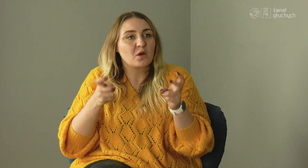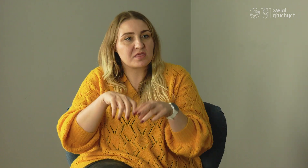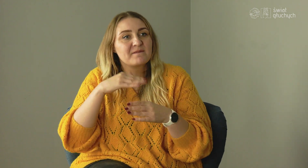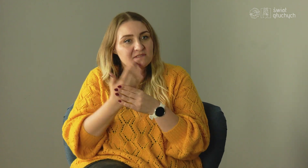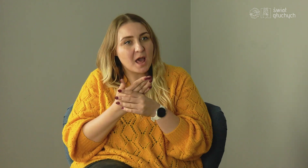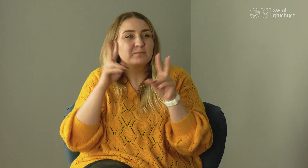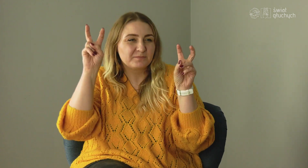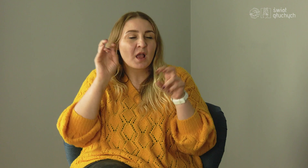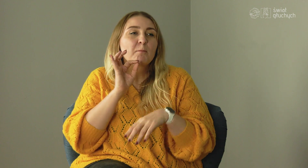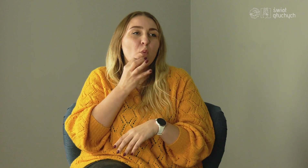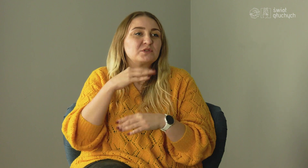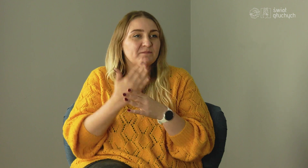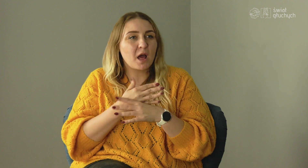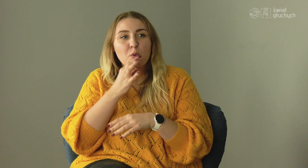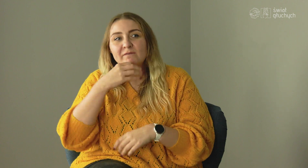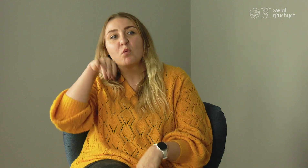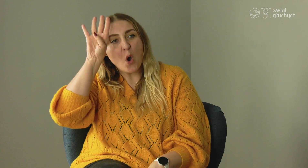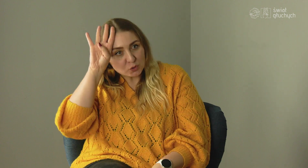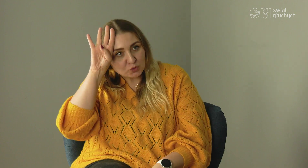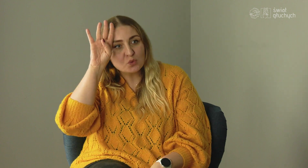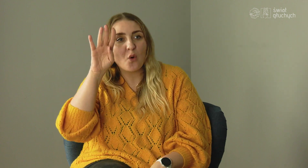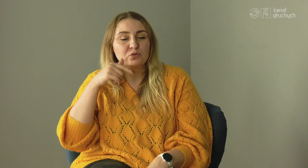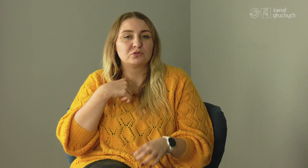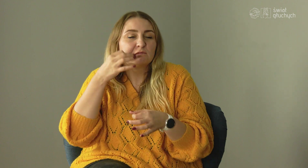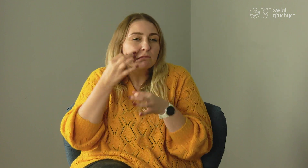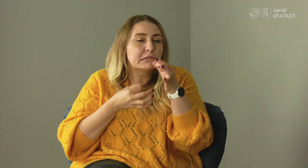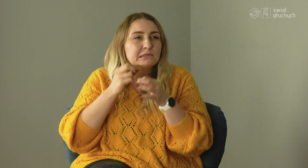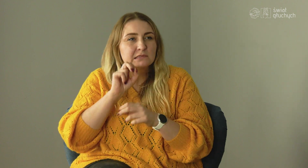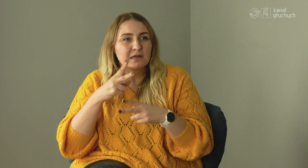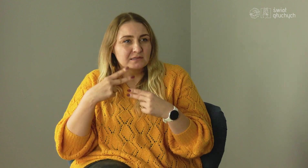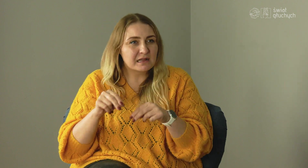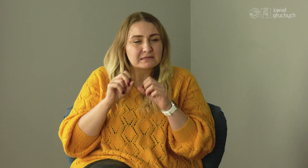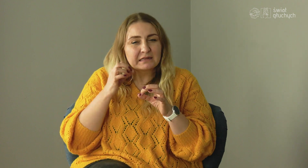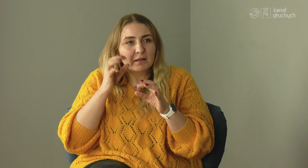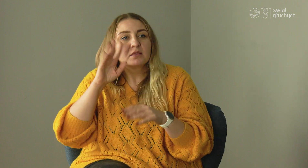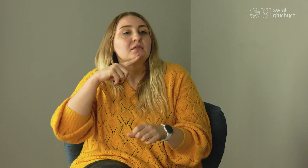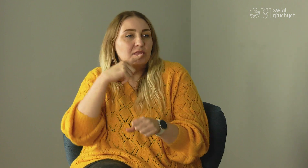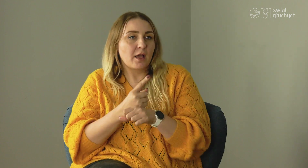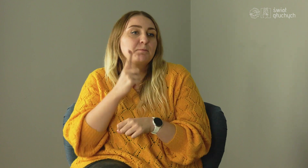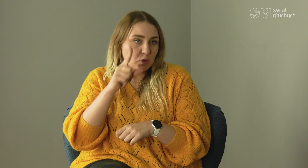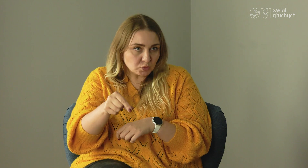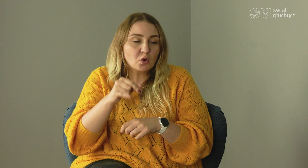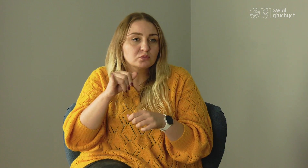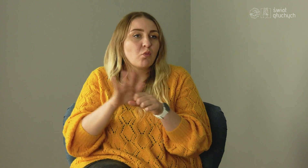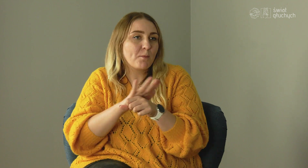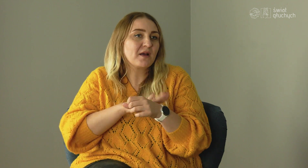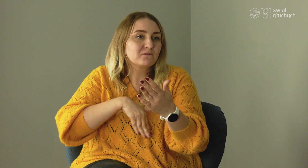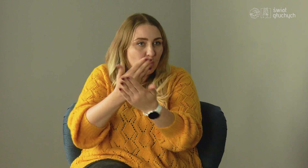Who are starting businesses, young entrepreneurs in Lodz. I began to wonder, to have doubts, whether to decide or not. I decided that I would apply,